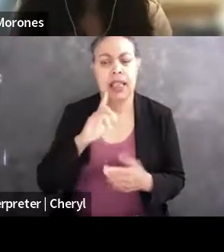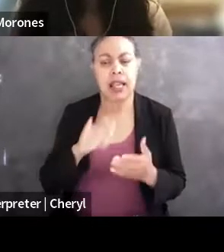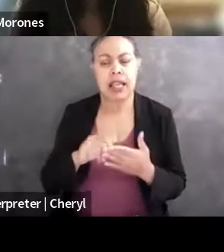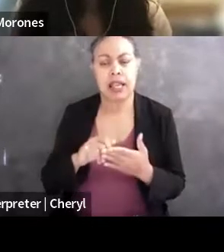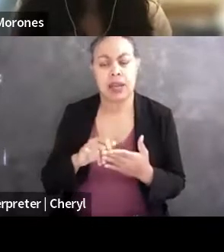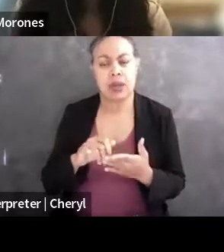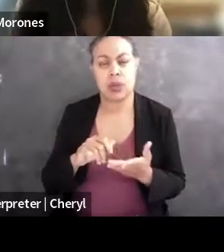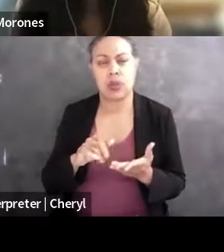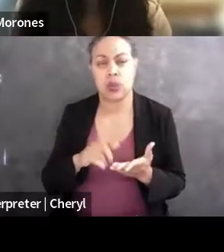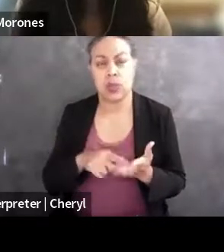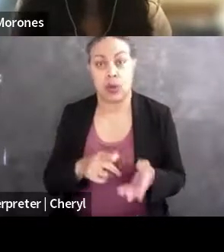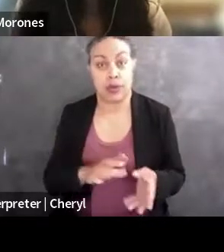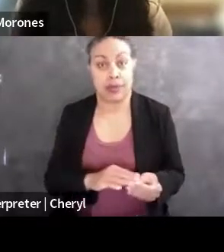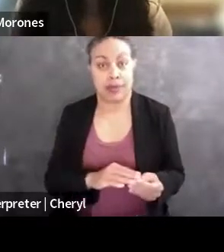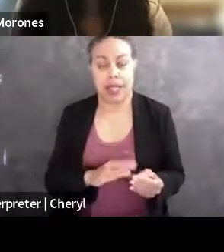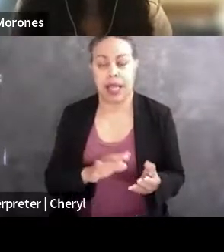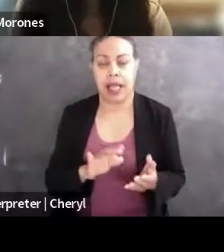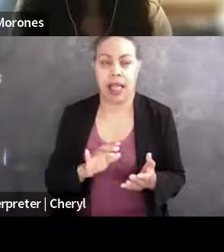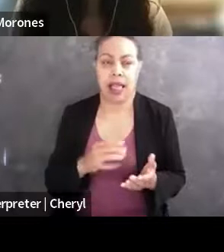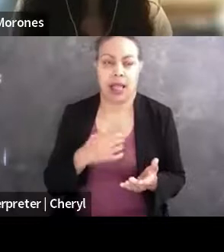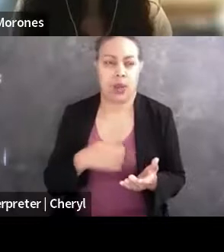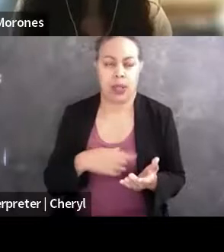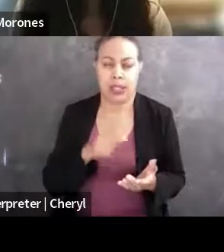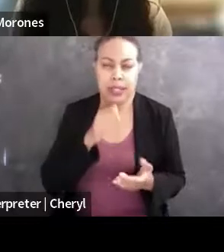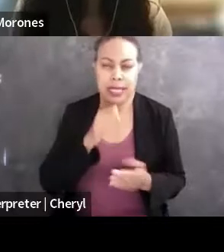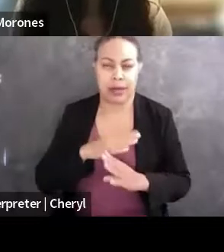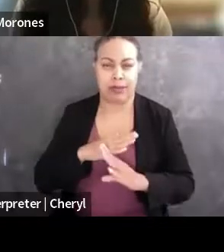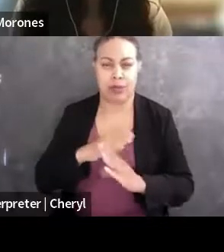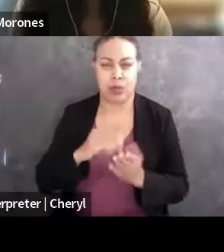you know, preclude students if they can afford otherwise.